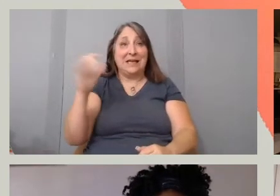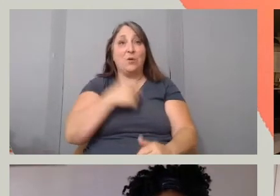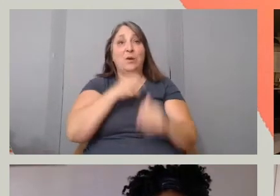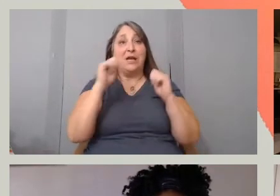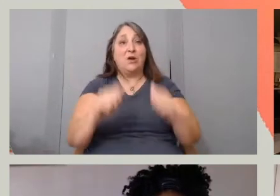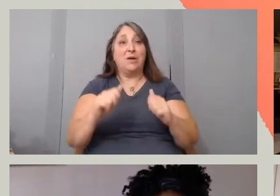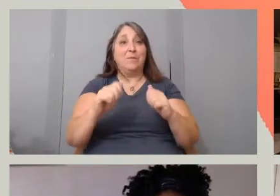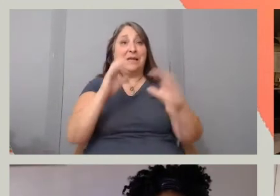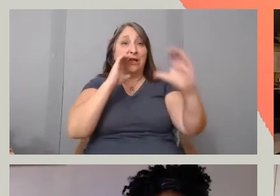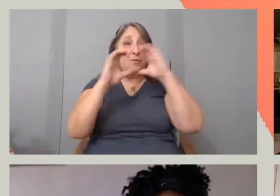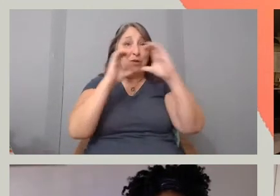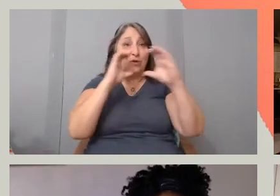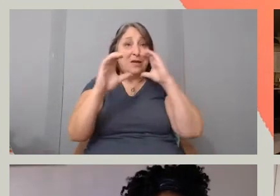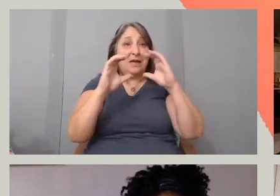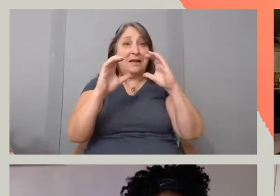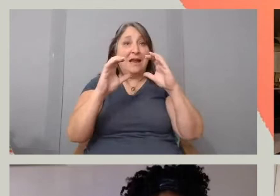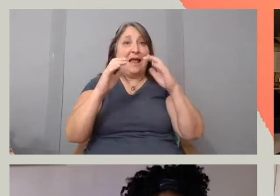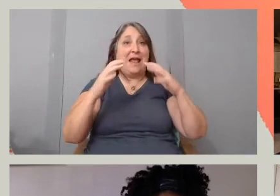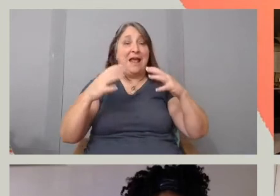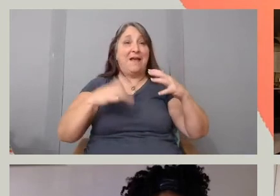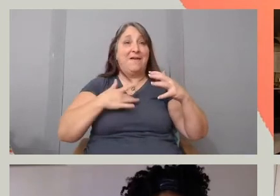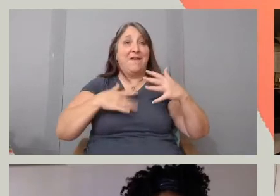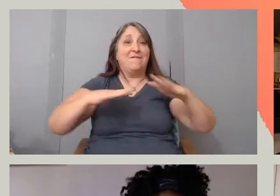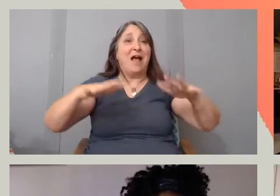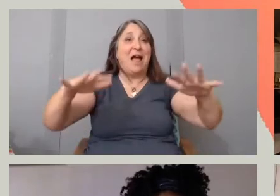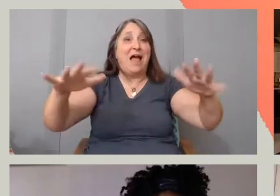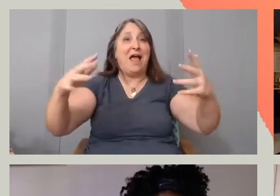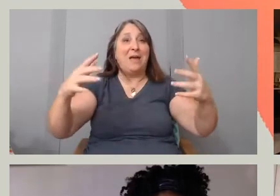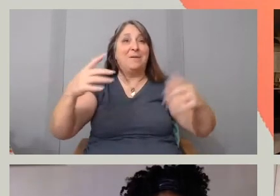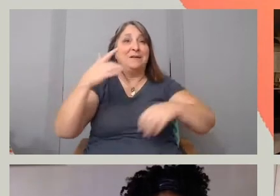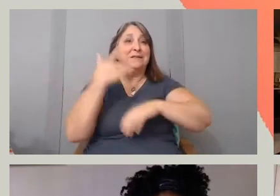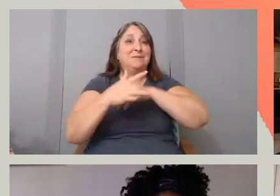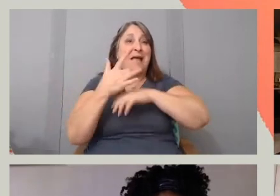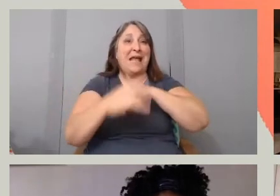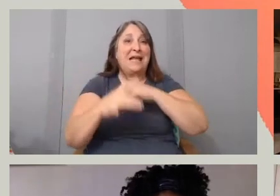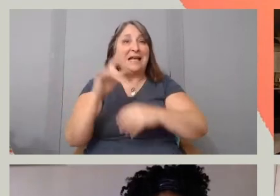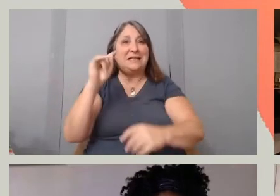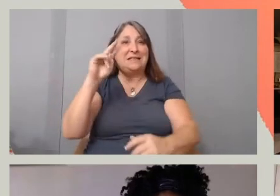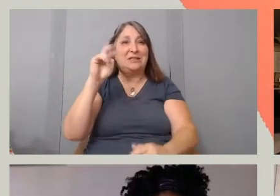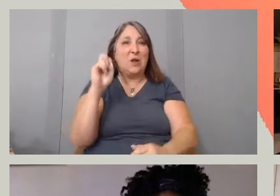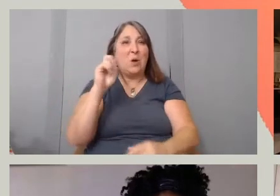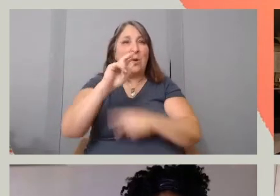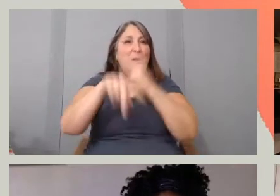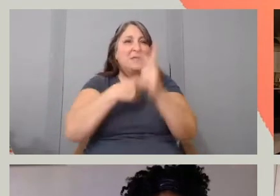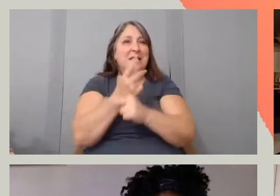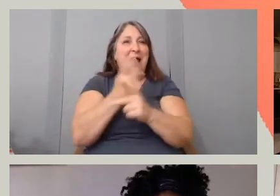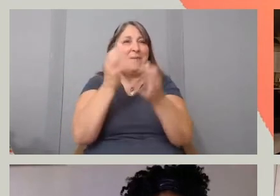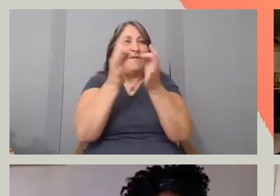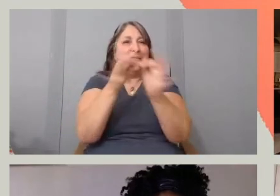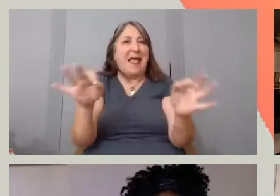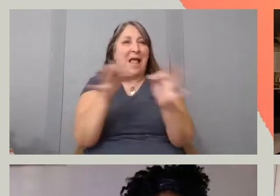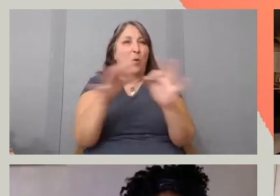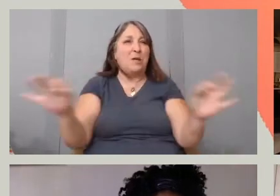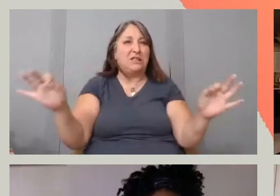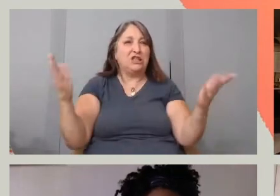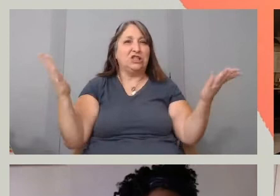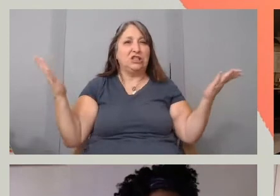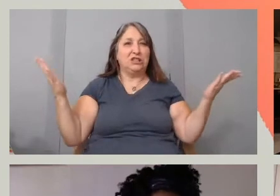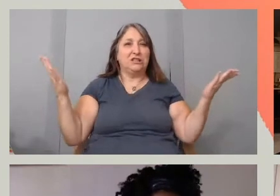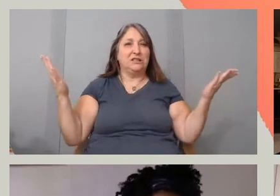a vibe, a space, a tone, a type of language, literally not saying one language versus another